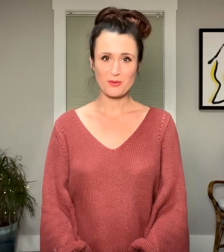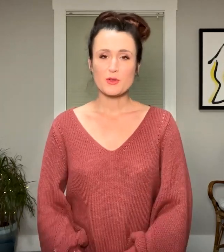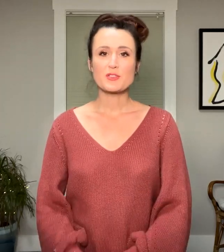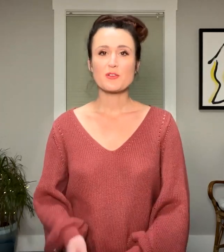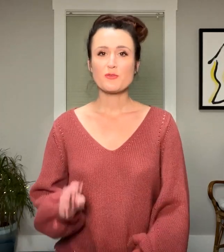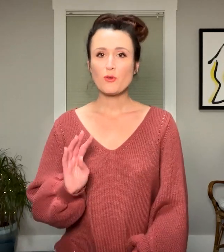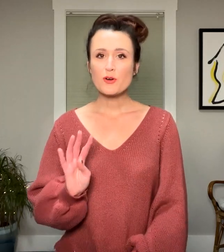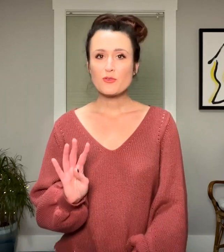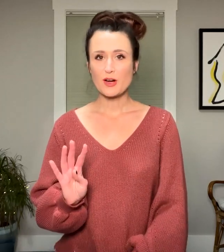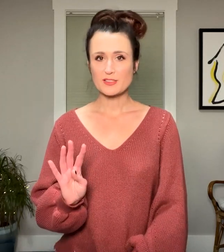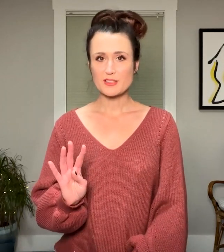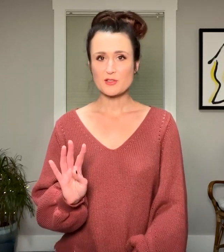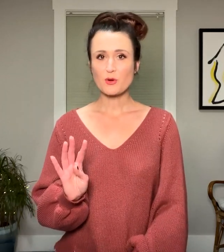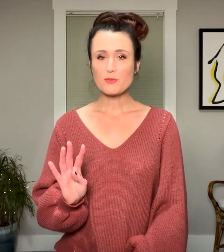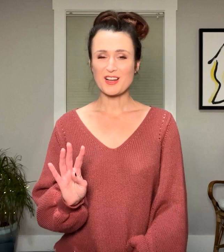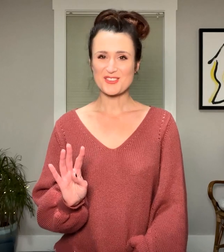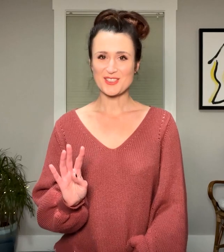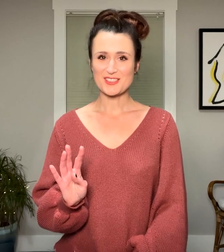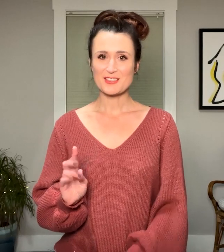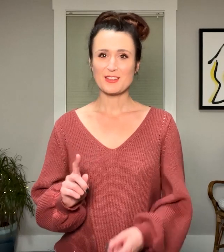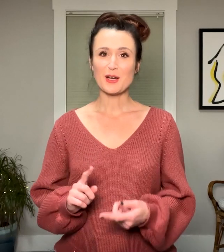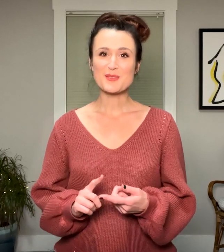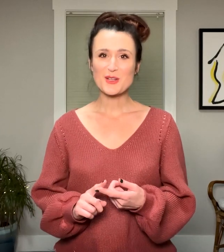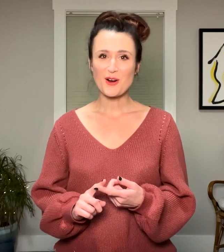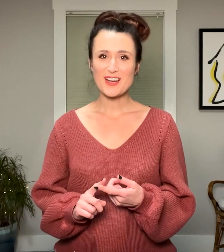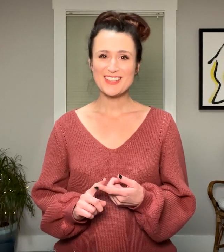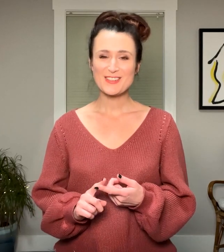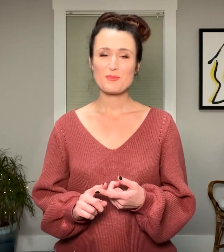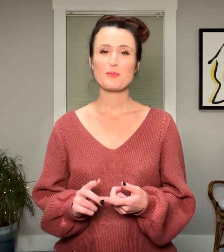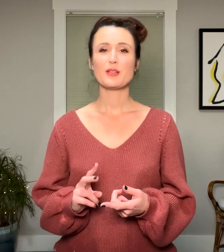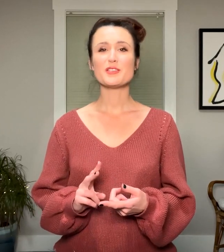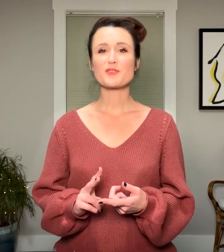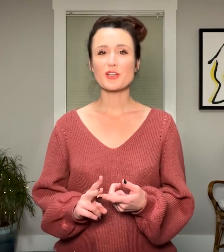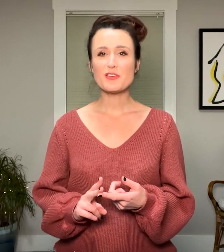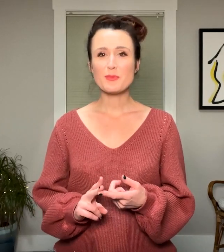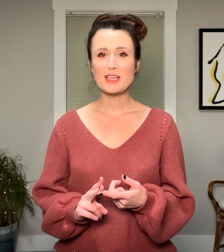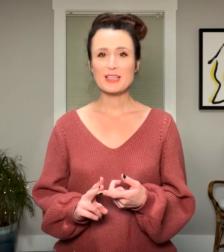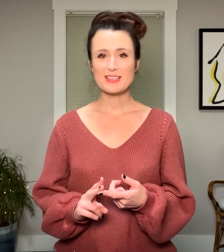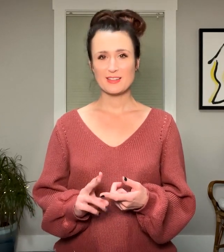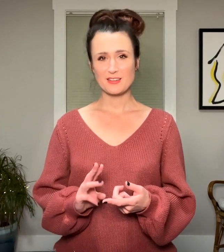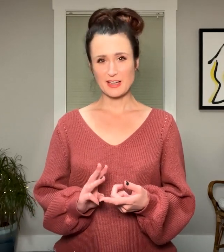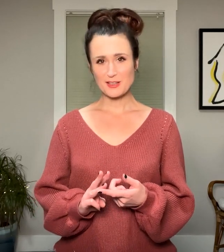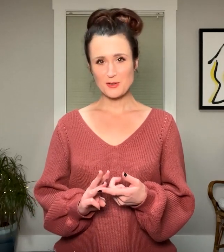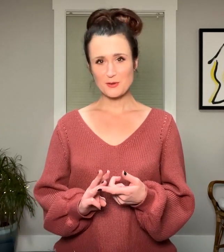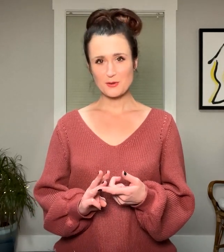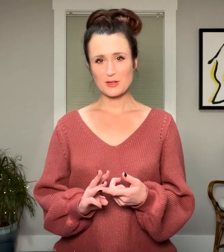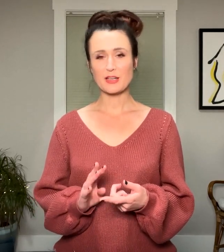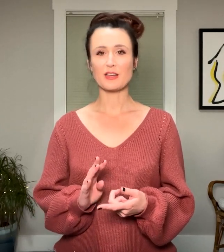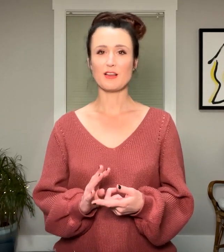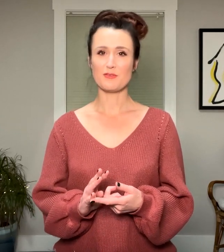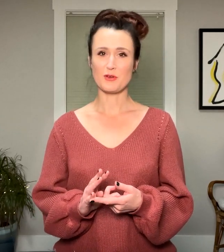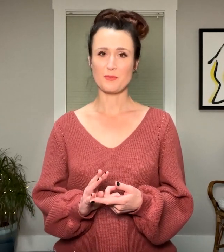using four phrases or mantras: I'm sorry. Please forgive me. Thank you. And I love you.